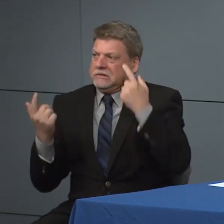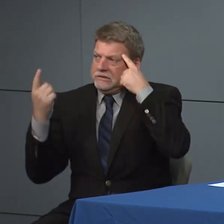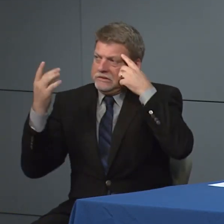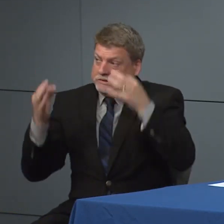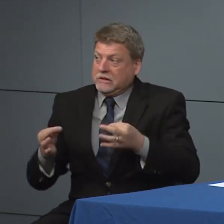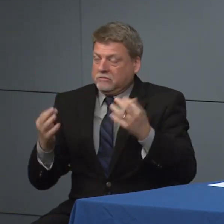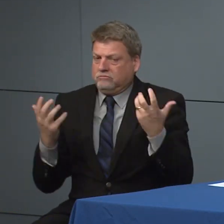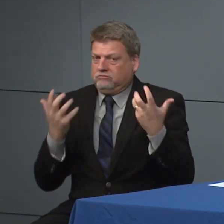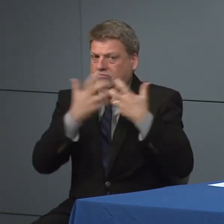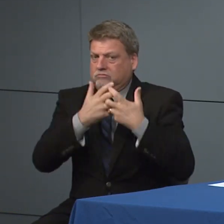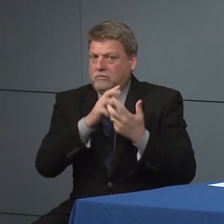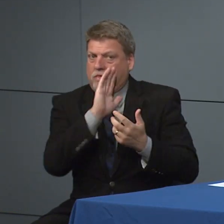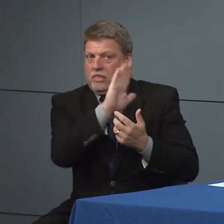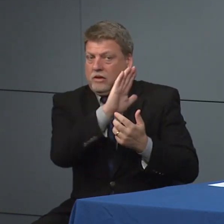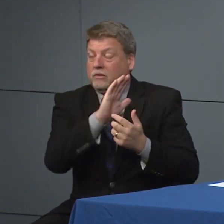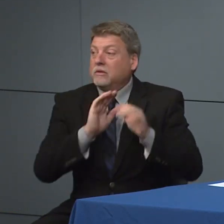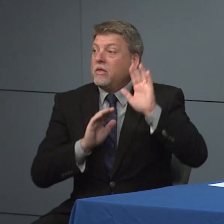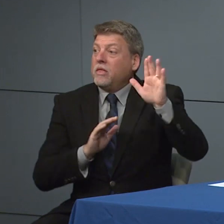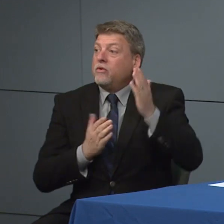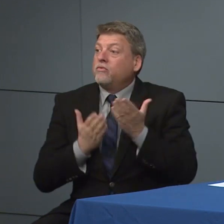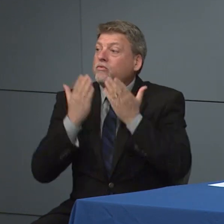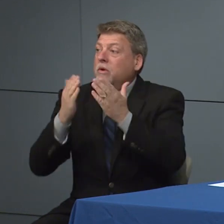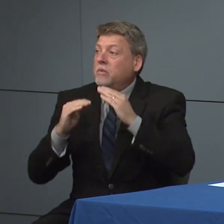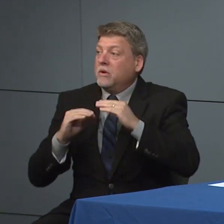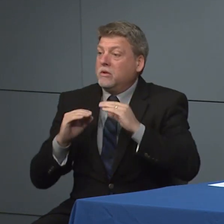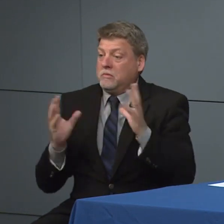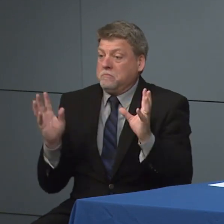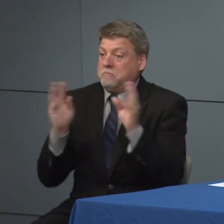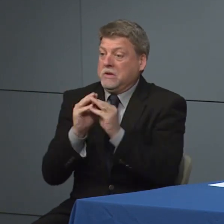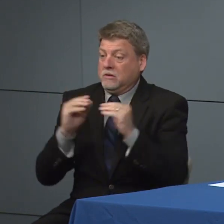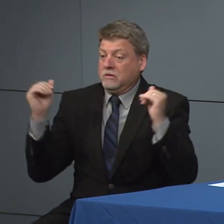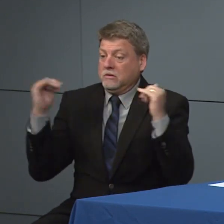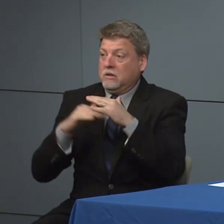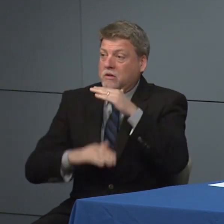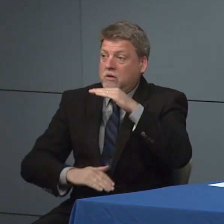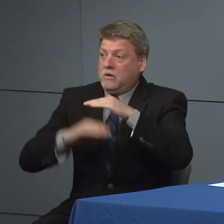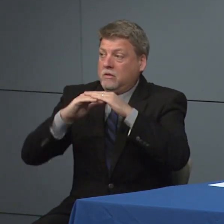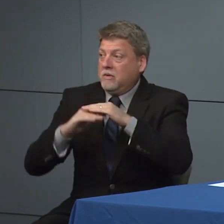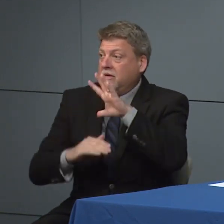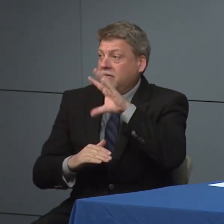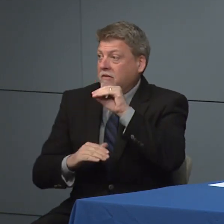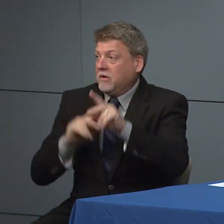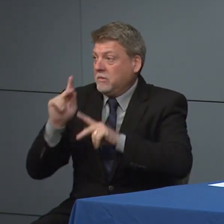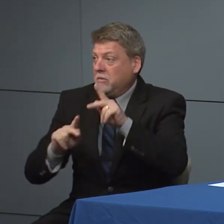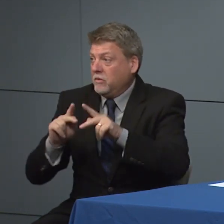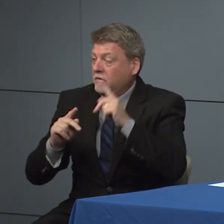people for the next 8 weeks for now our executive order that